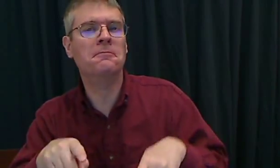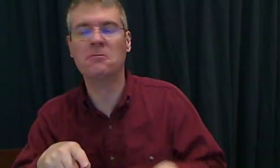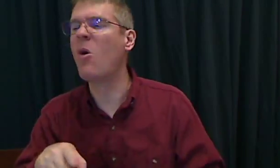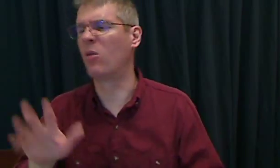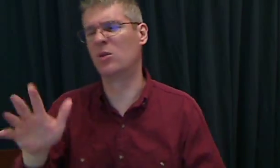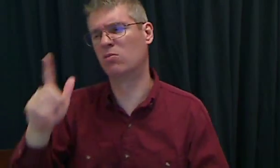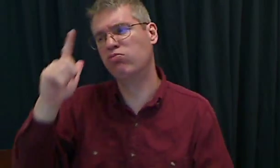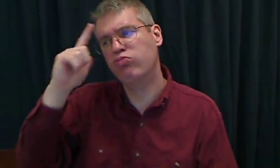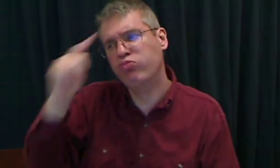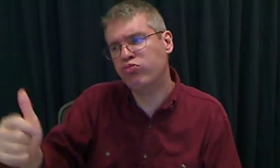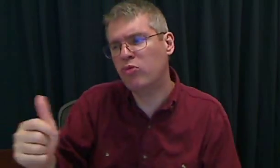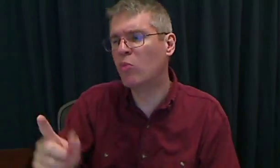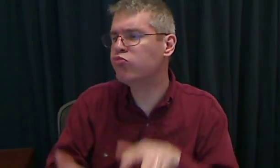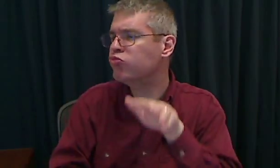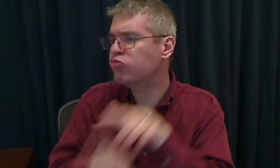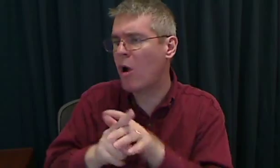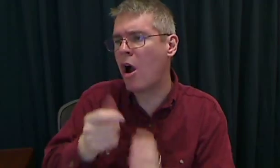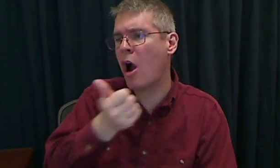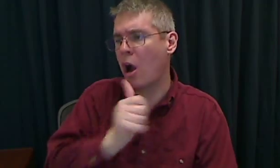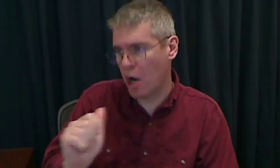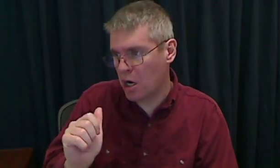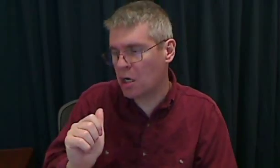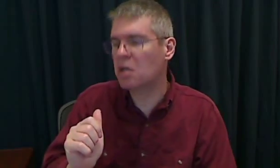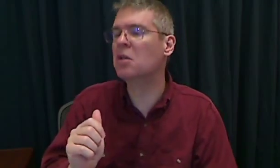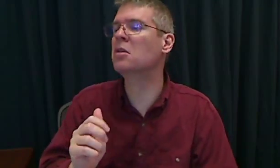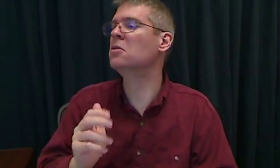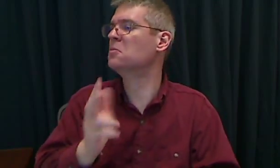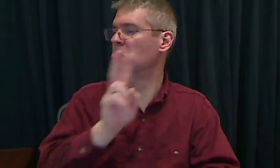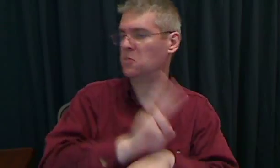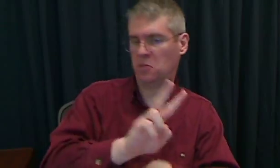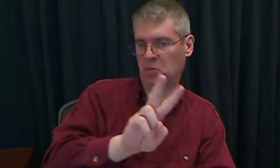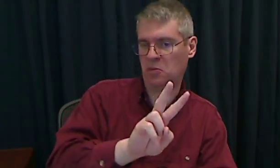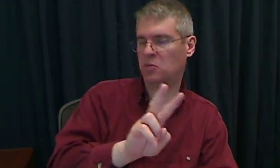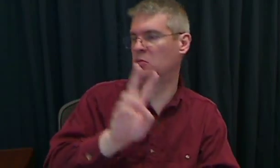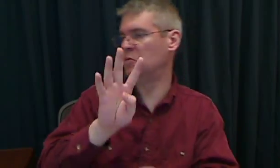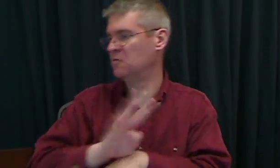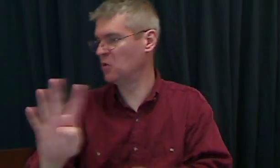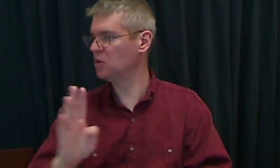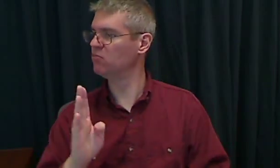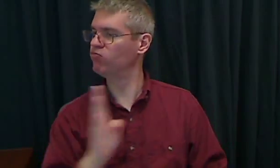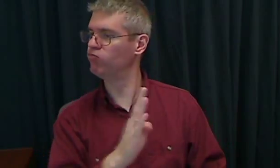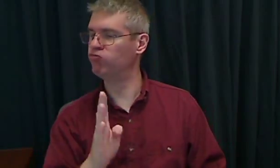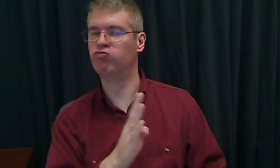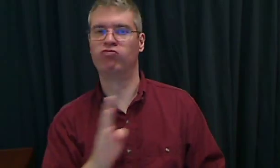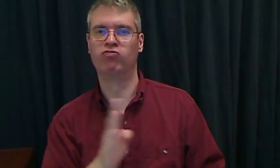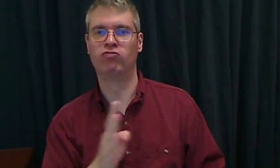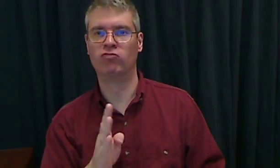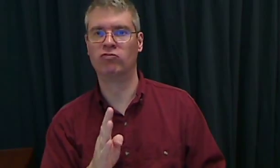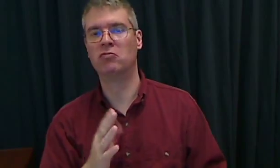You could answer "it's up to you, you can come any time between 2 and 4:00."